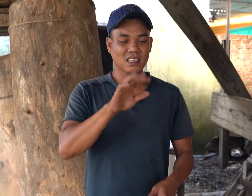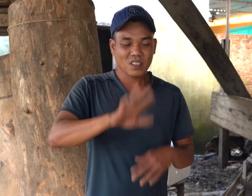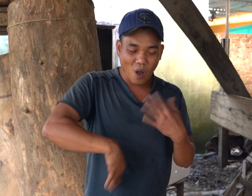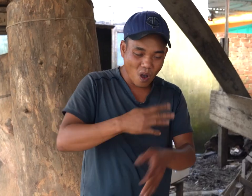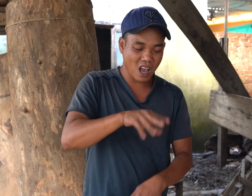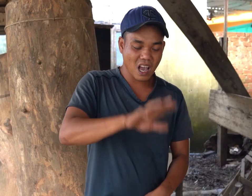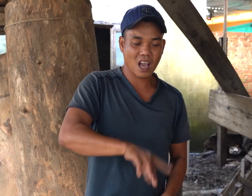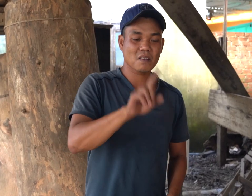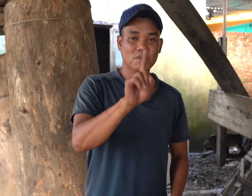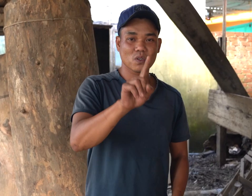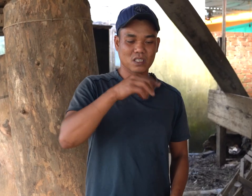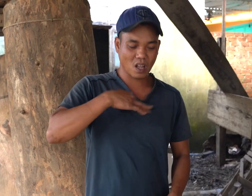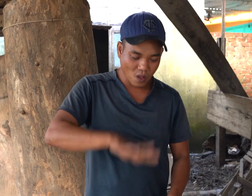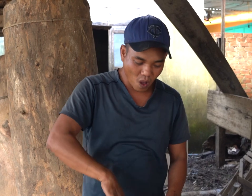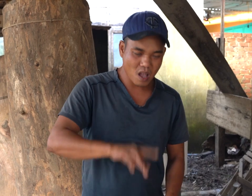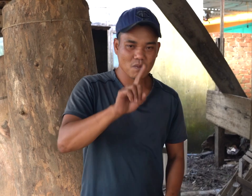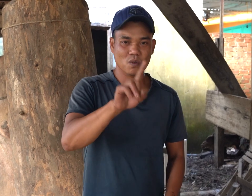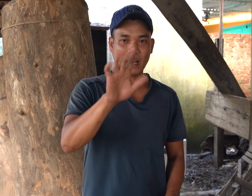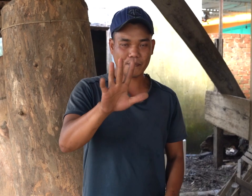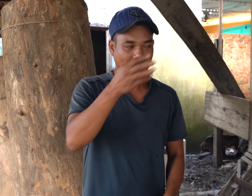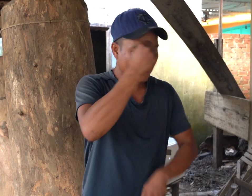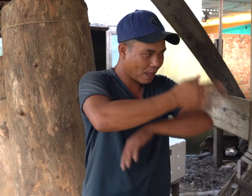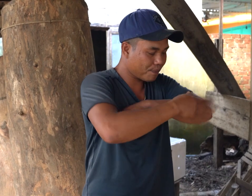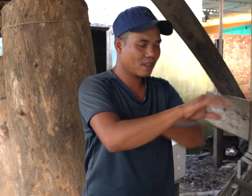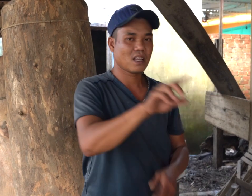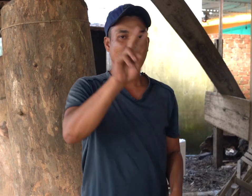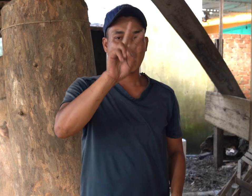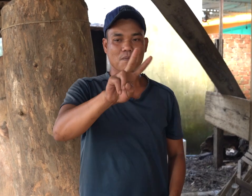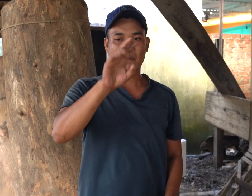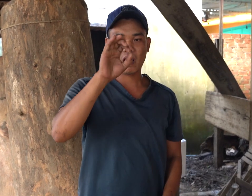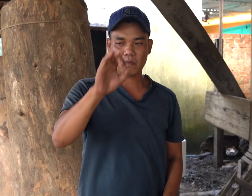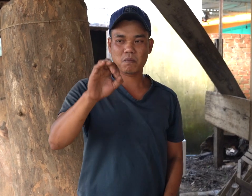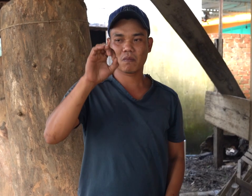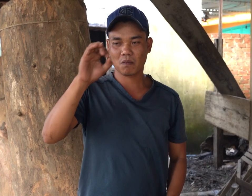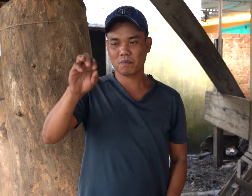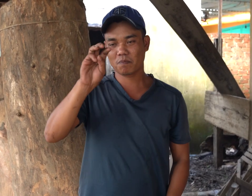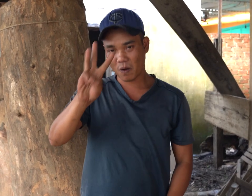I started when I was 15 years old. One of the staff started teaching me in 2003.